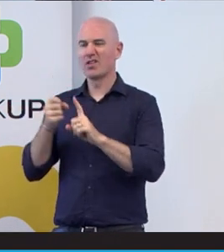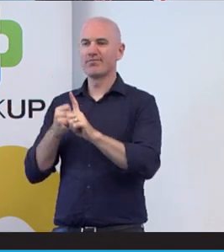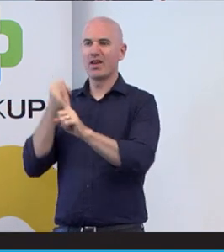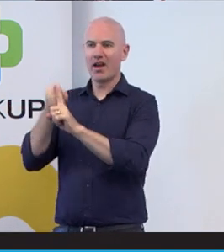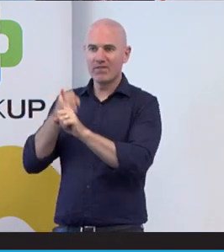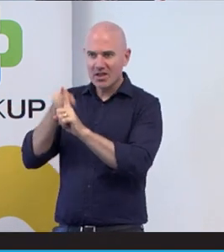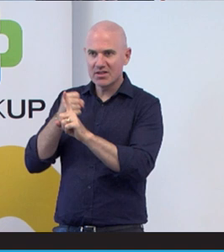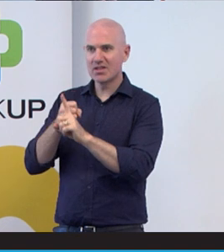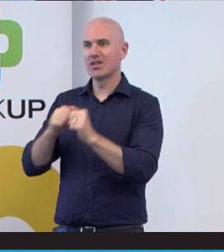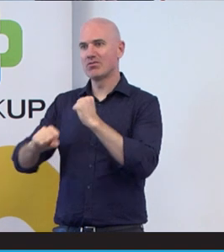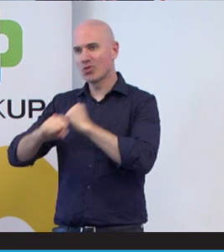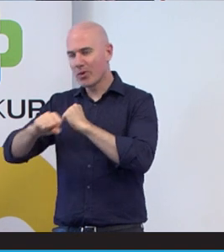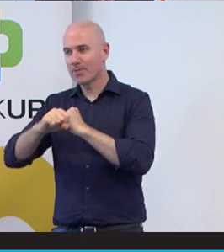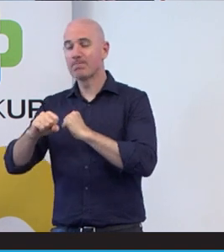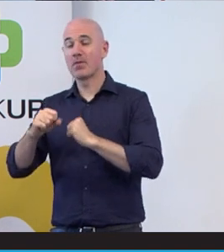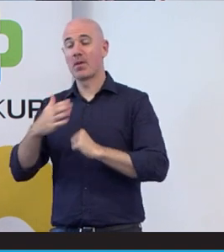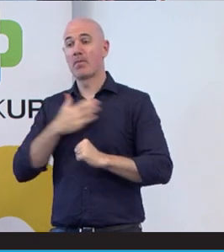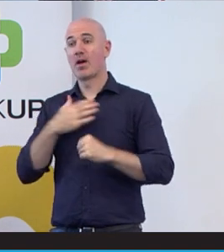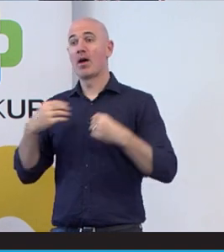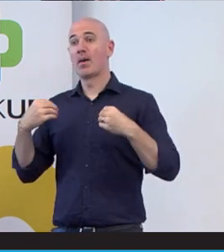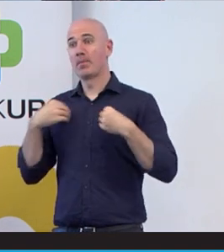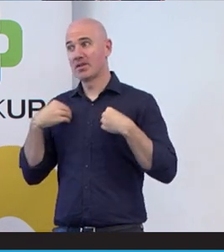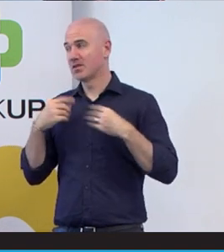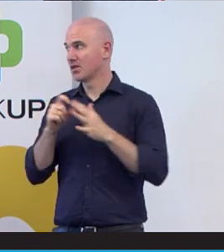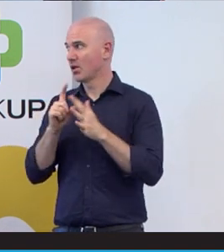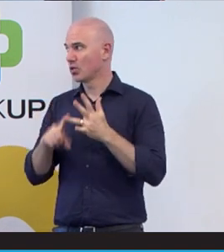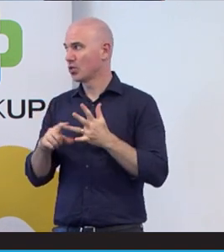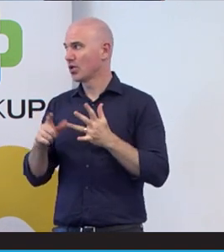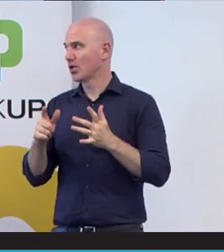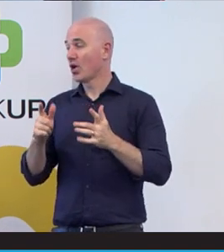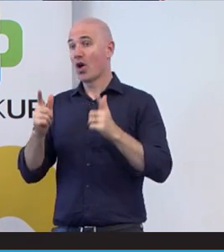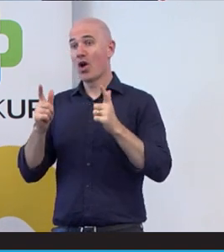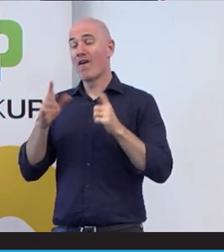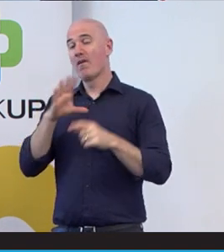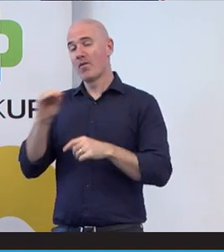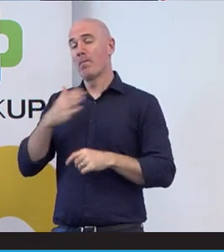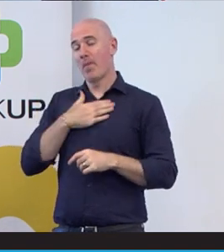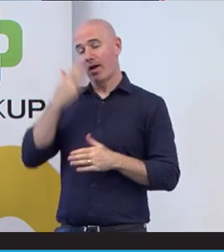but in my business I also do a lot of promoting my experience in the workplace